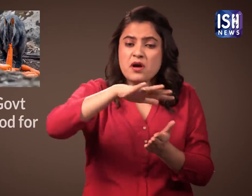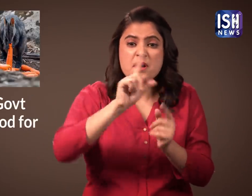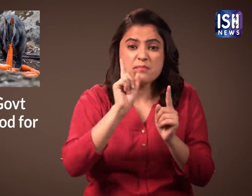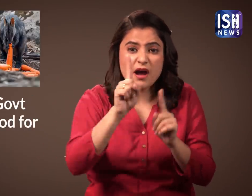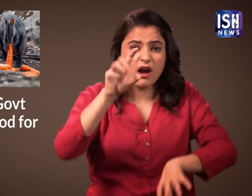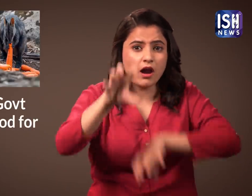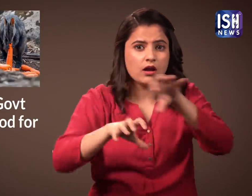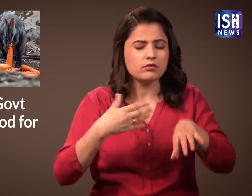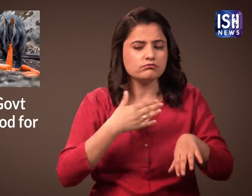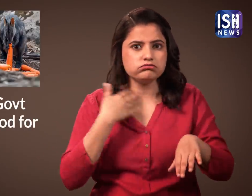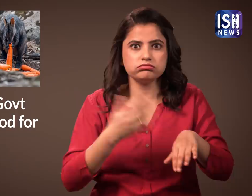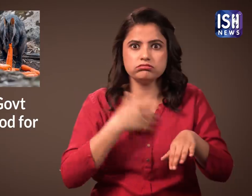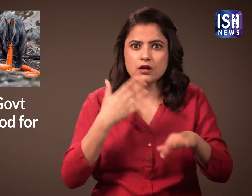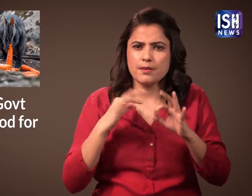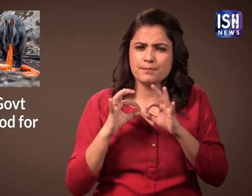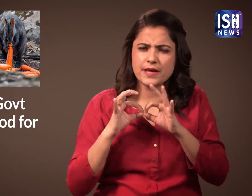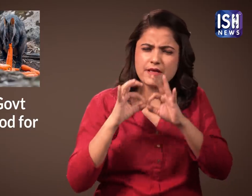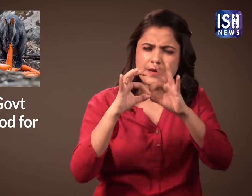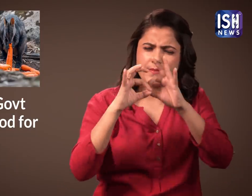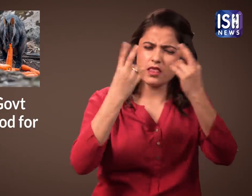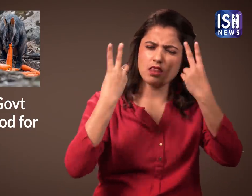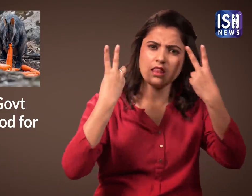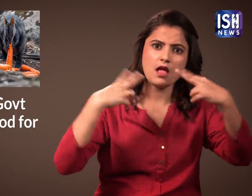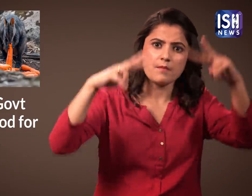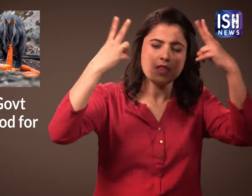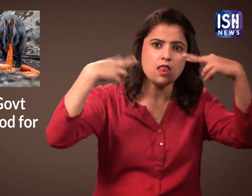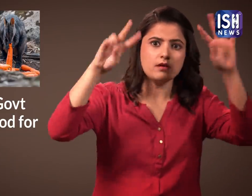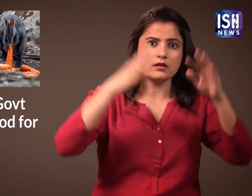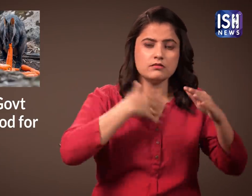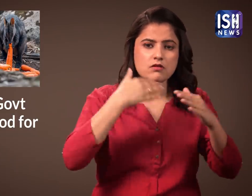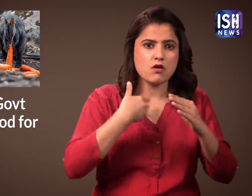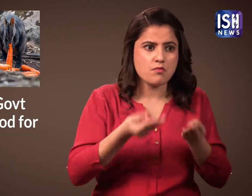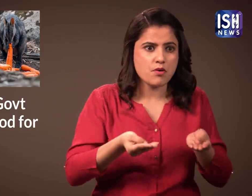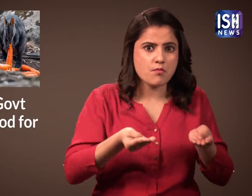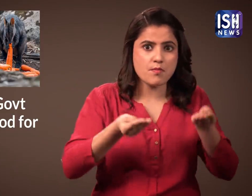But Billions of animals have died,